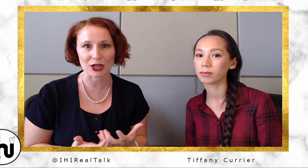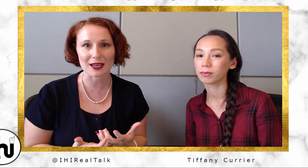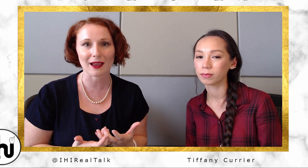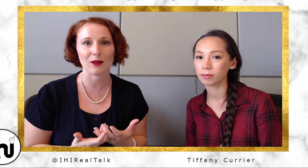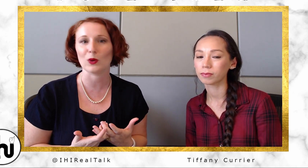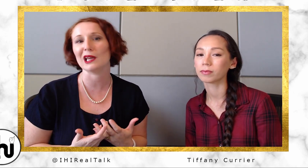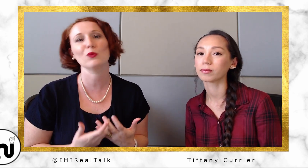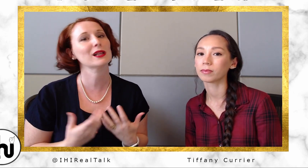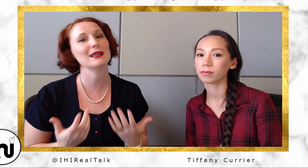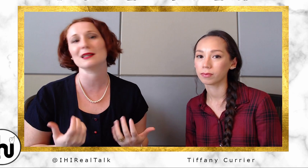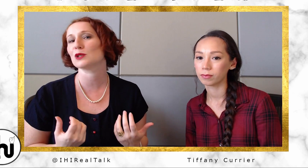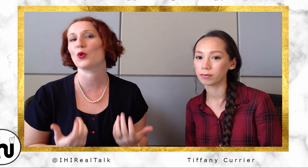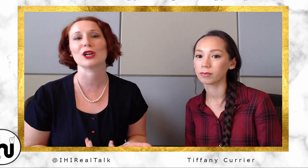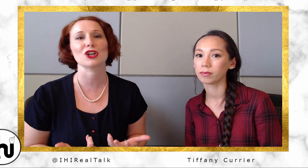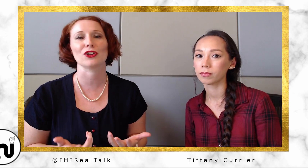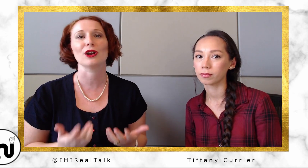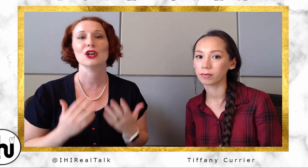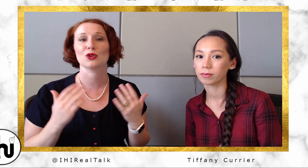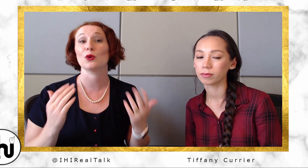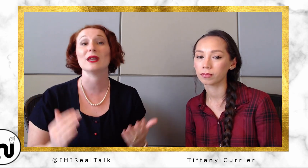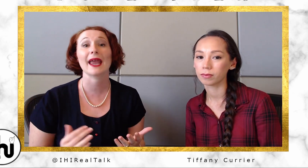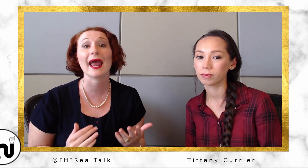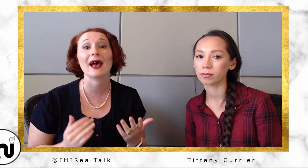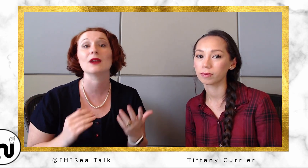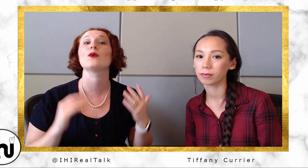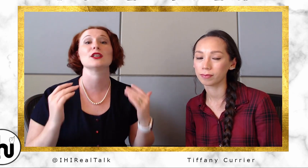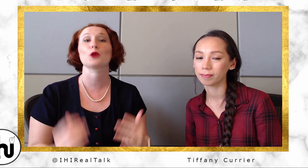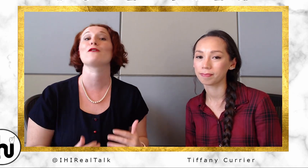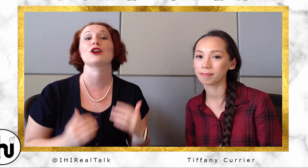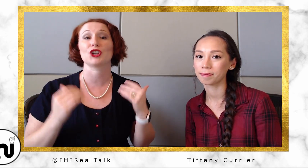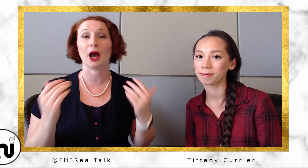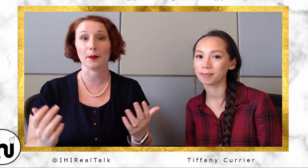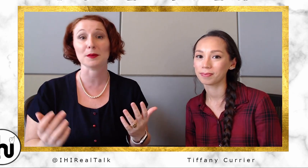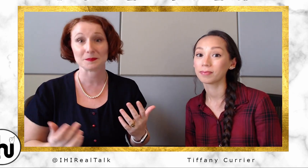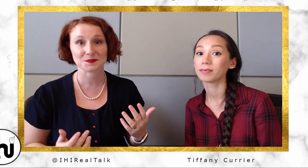And we really need to support each other, so that we can raise our profession up.